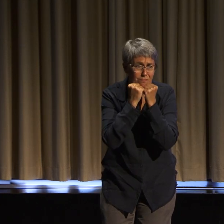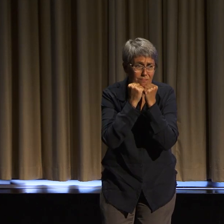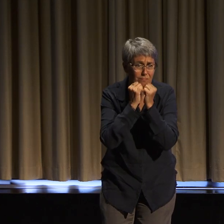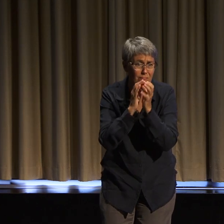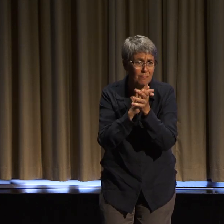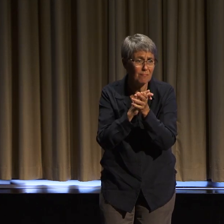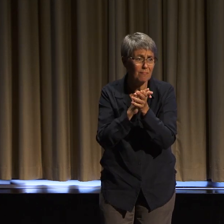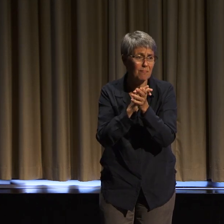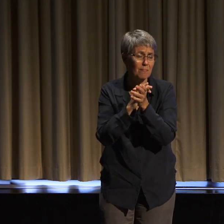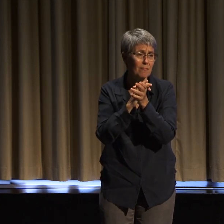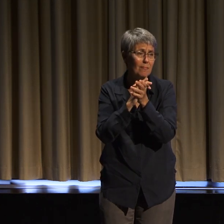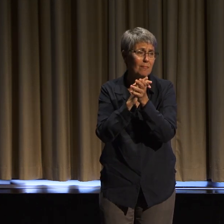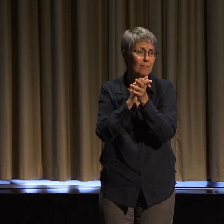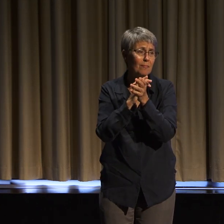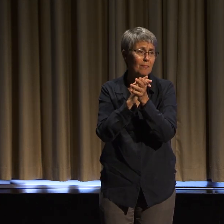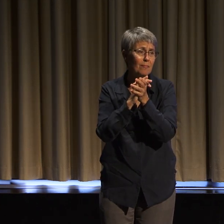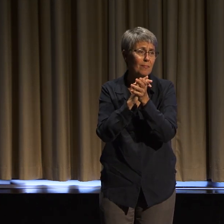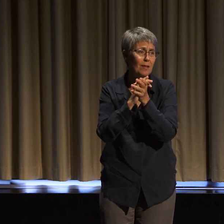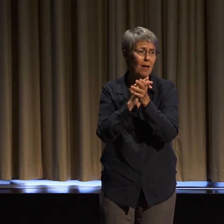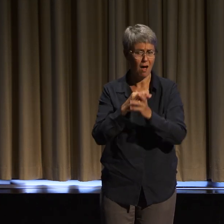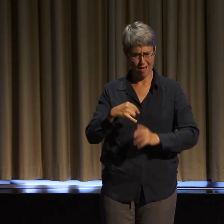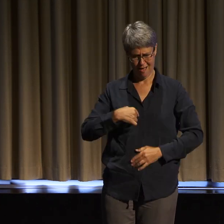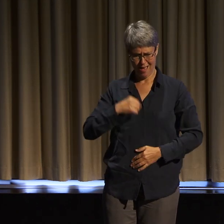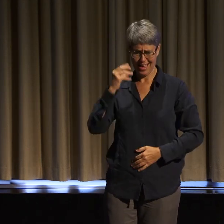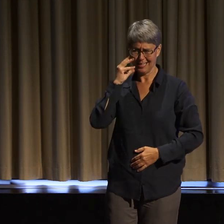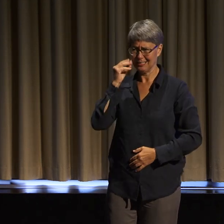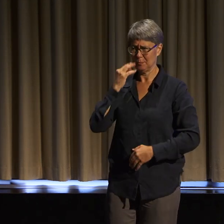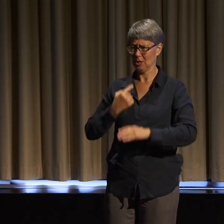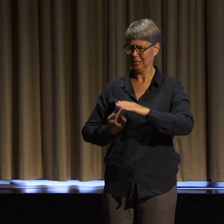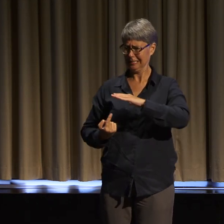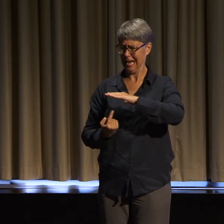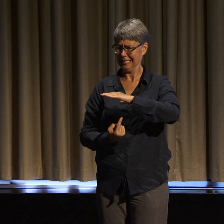will also isolate and exile each other.